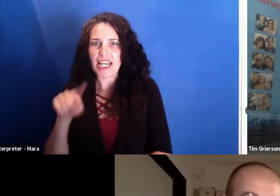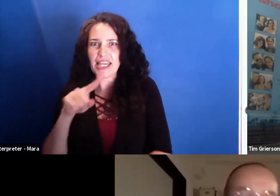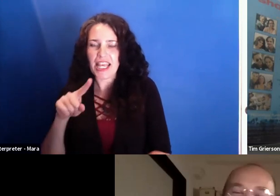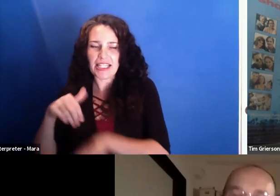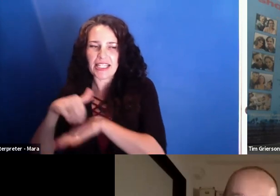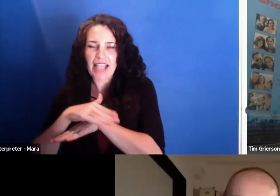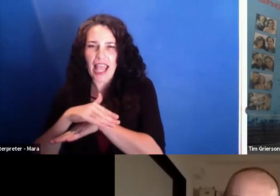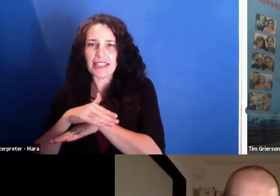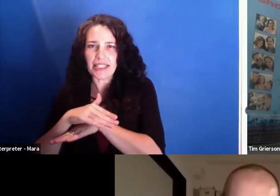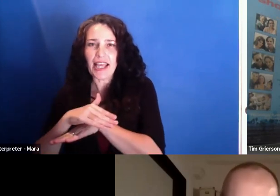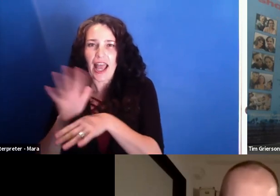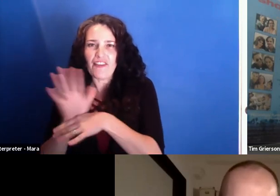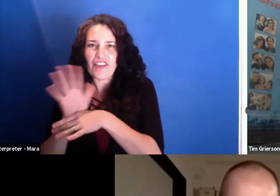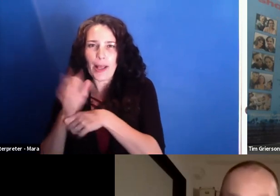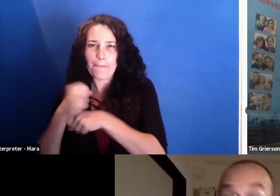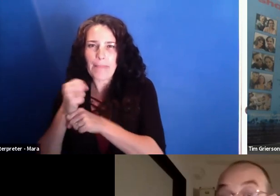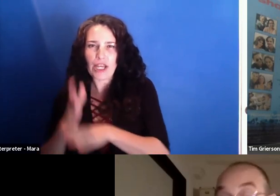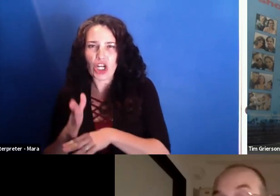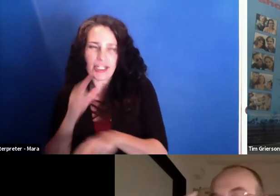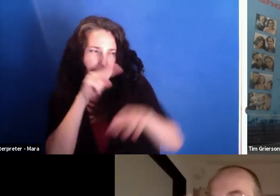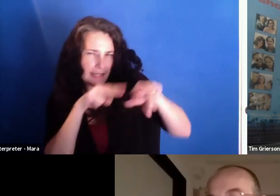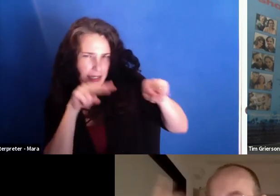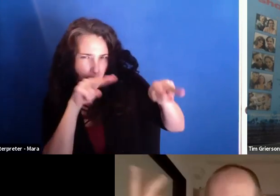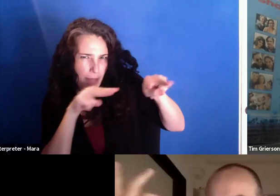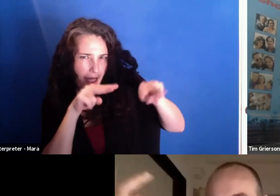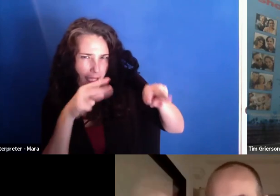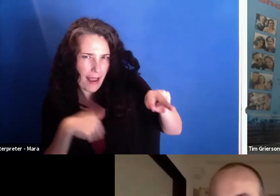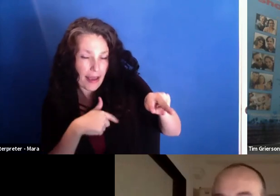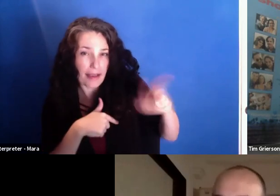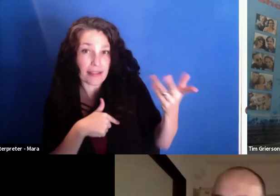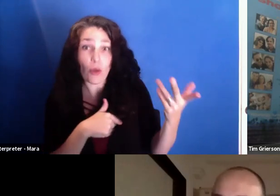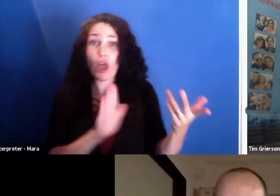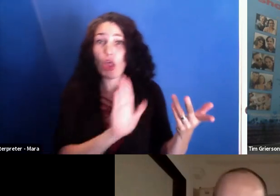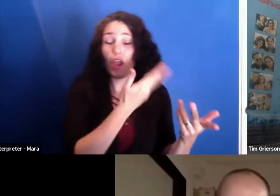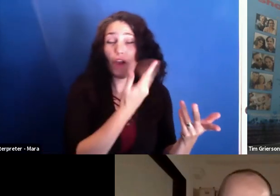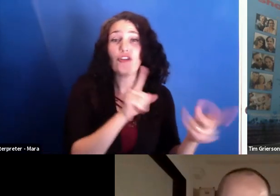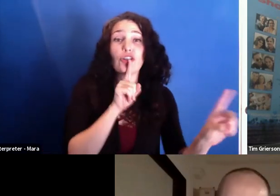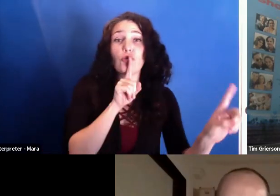So that was their first reaction because they were already for sure on to revelations